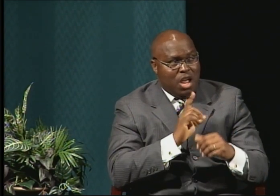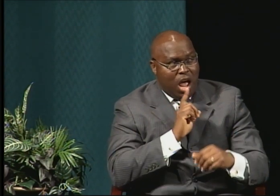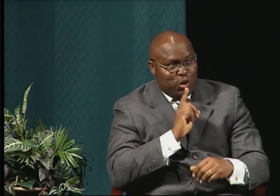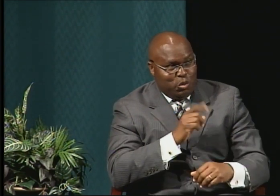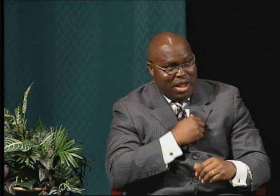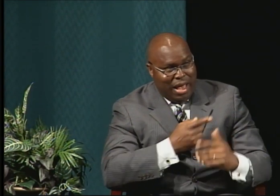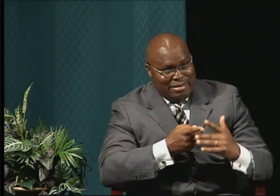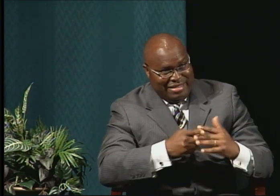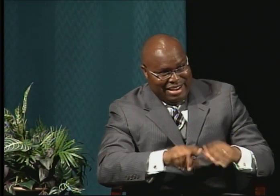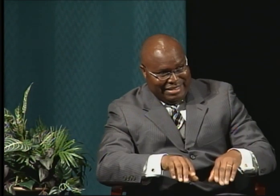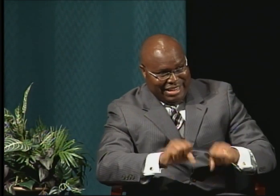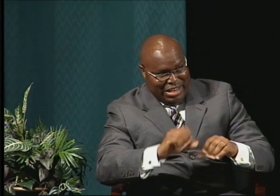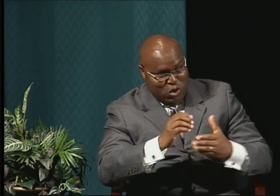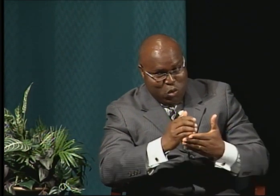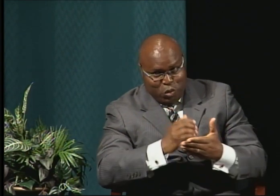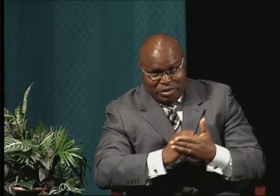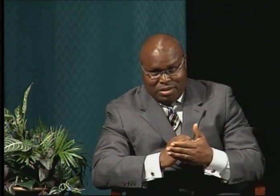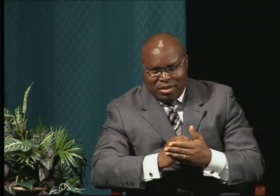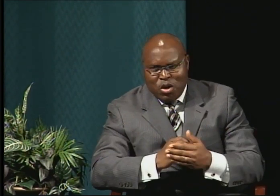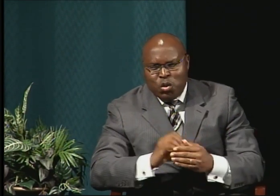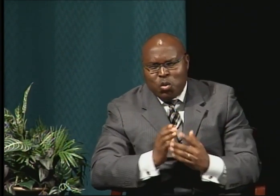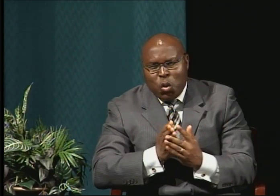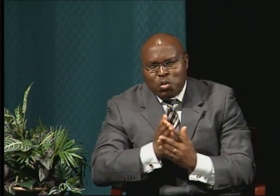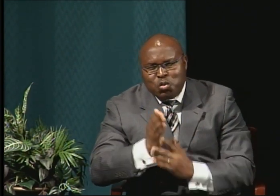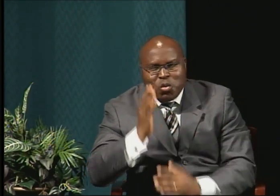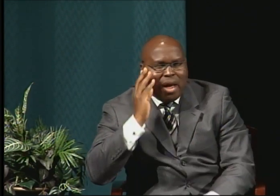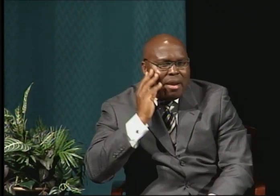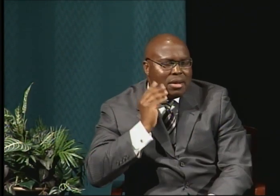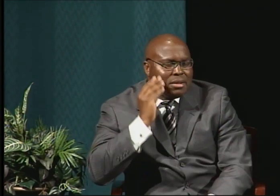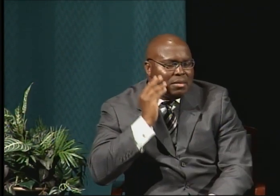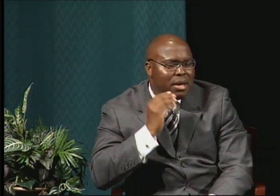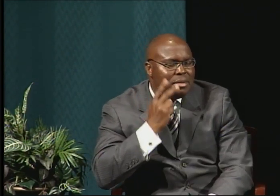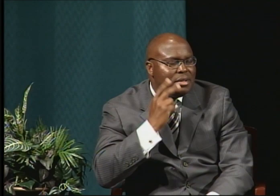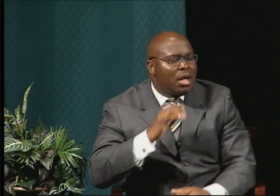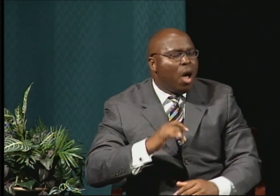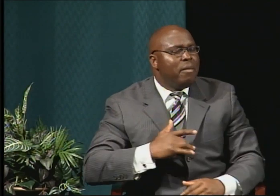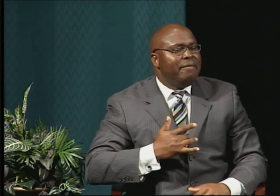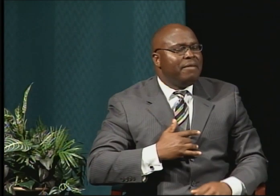how it felt to enter a PhD program.